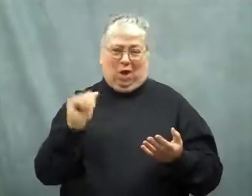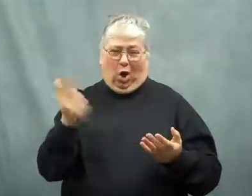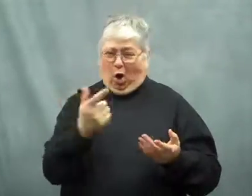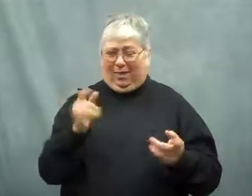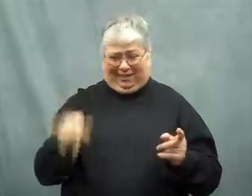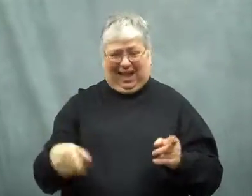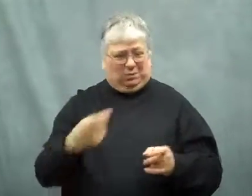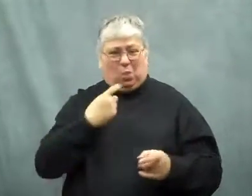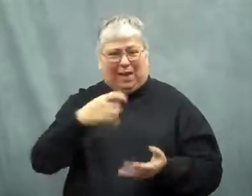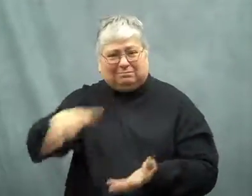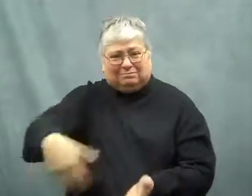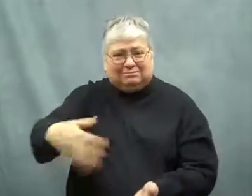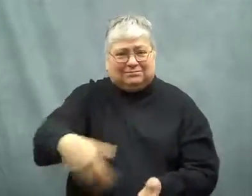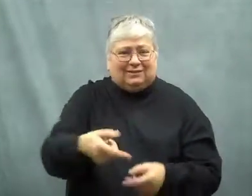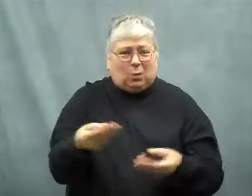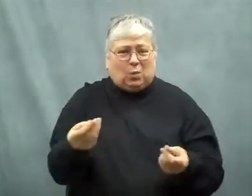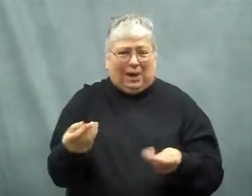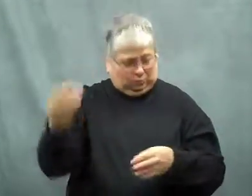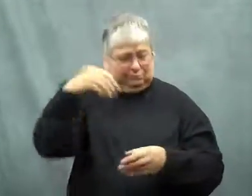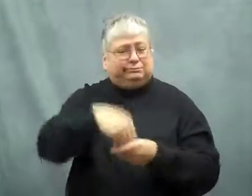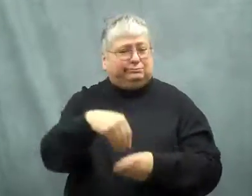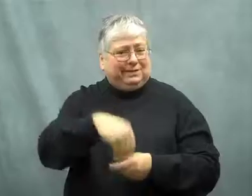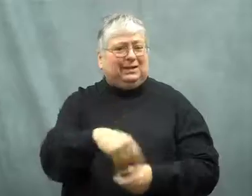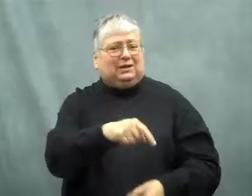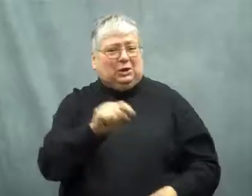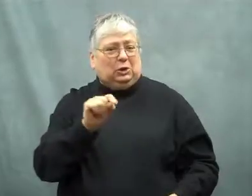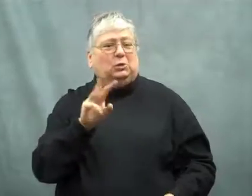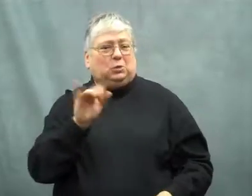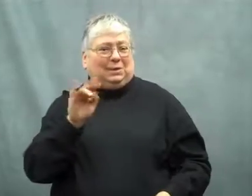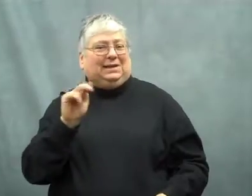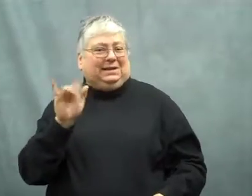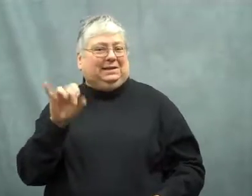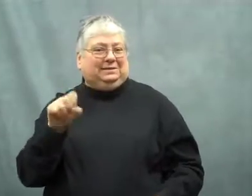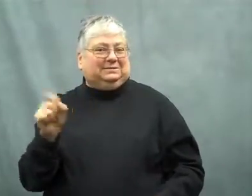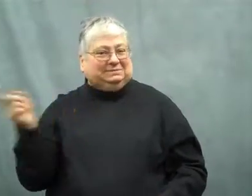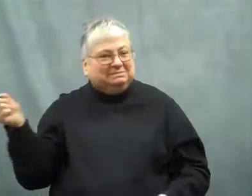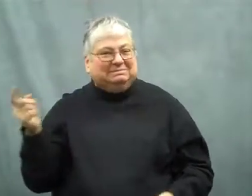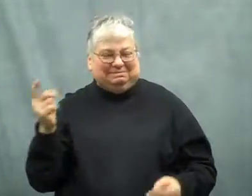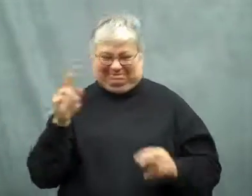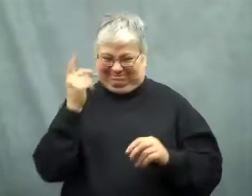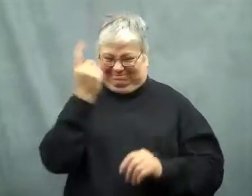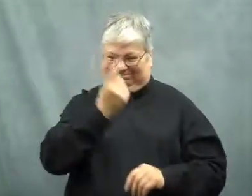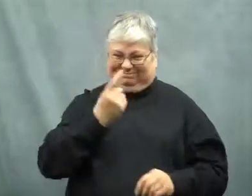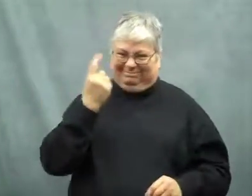These are all rocks from the ground, and are used in making Twinkies.